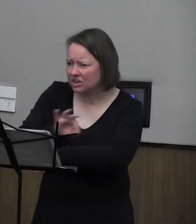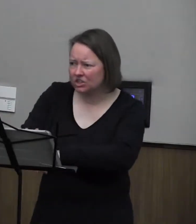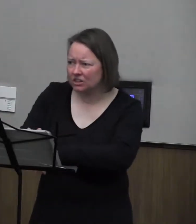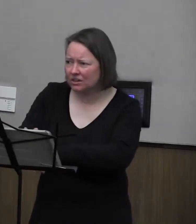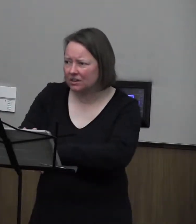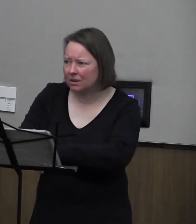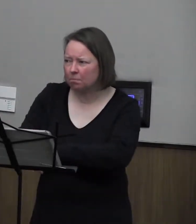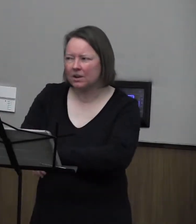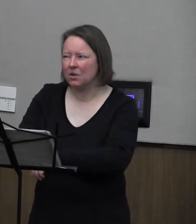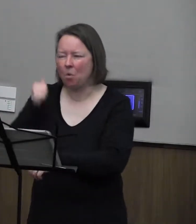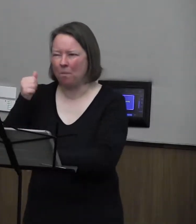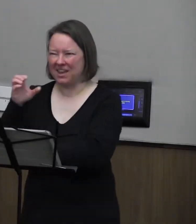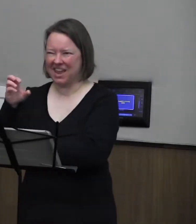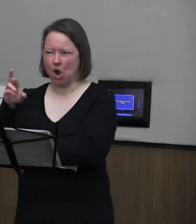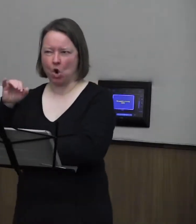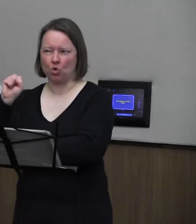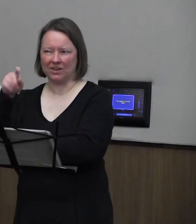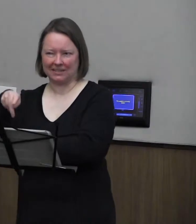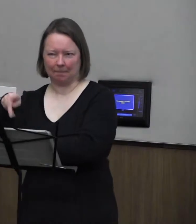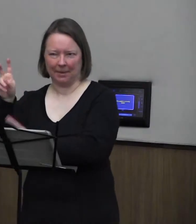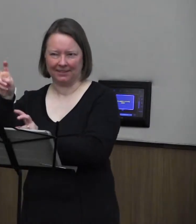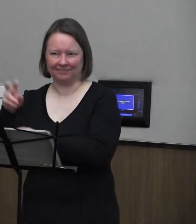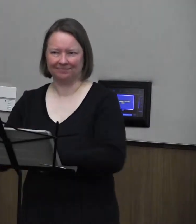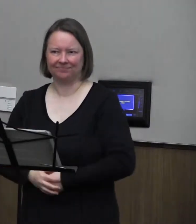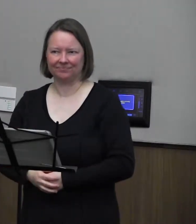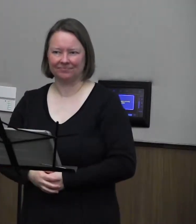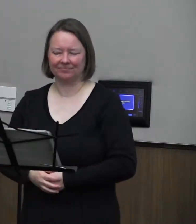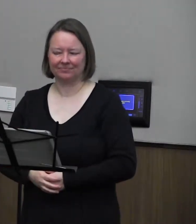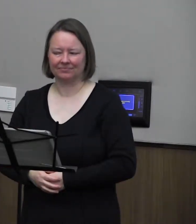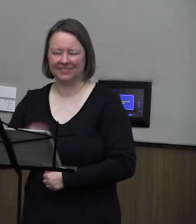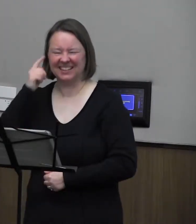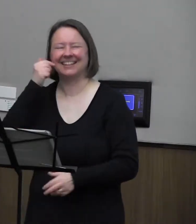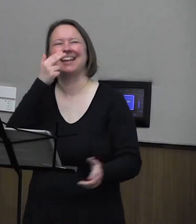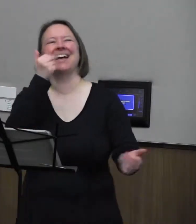but he won't be crisp. He thinks that is funny.